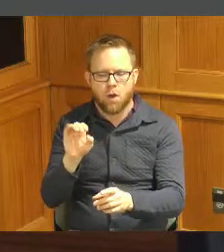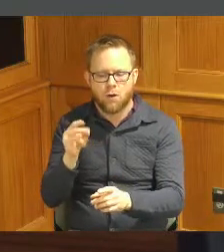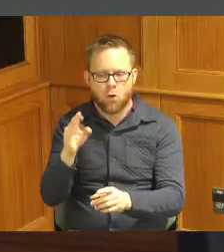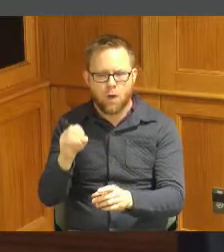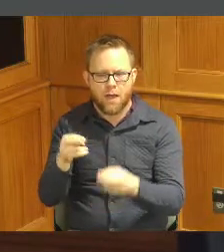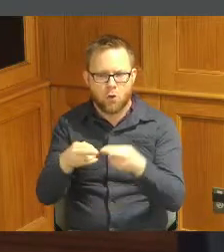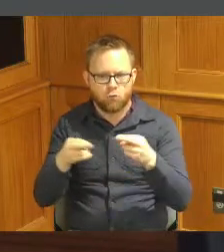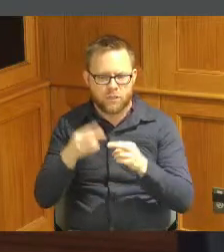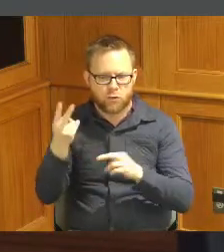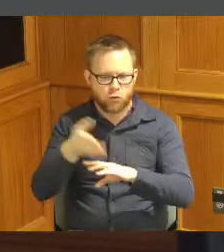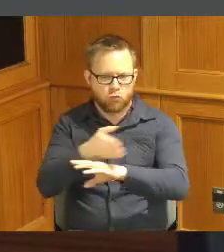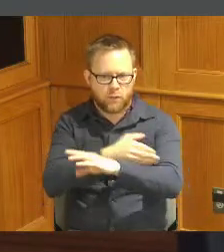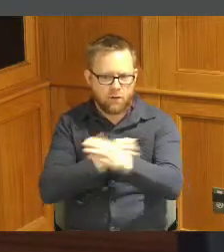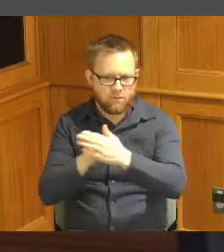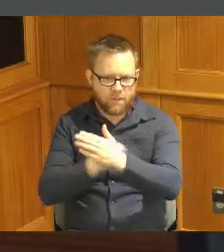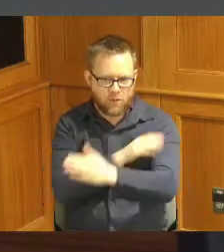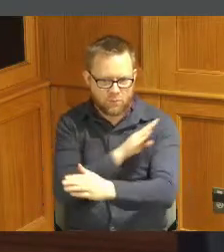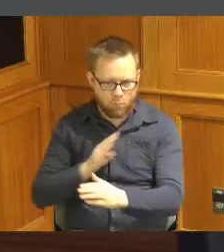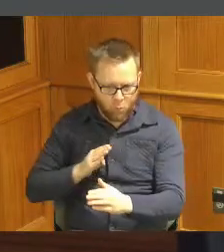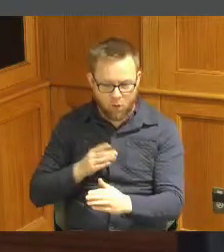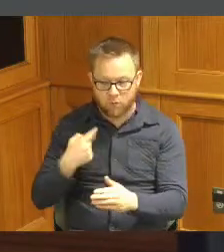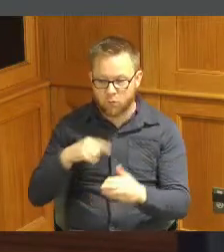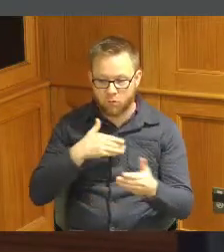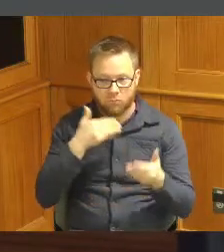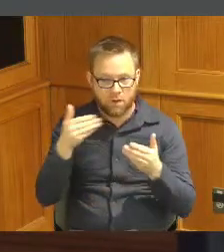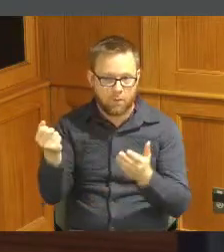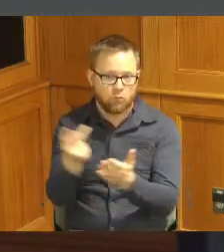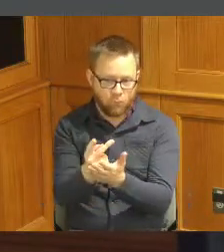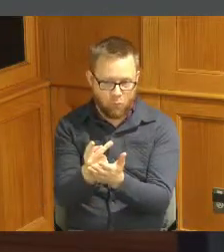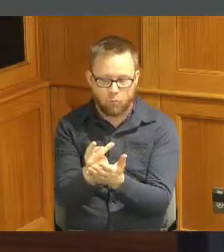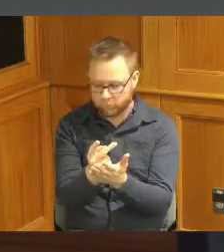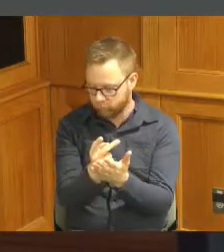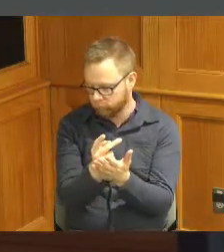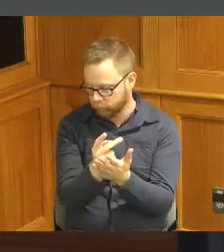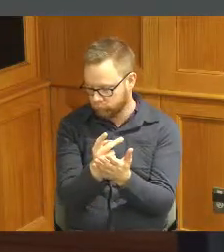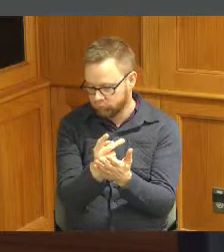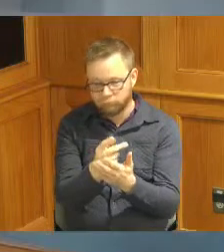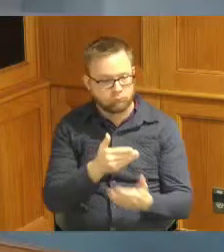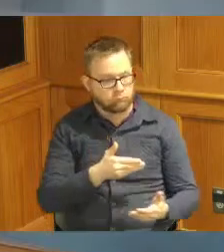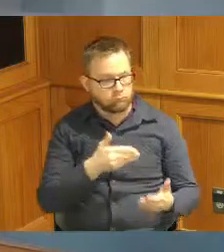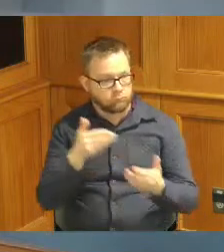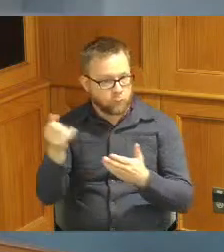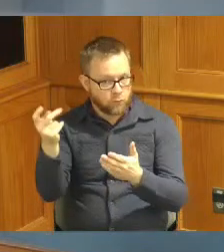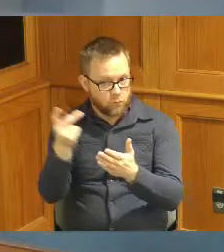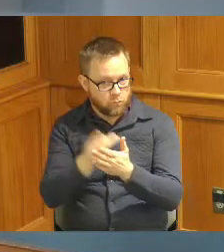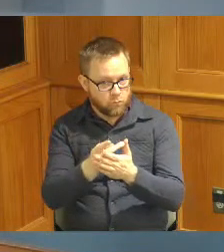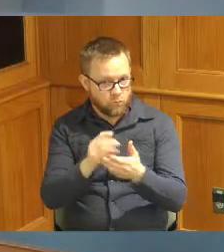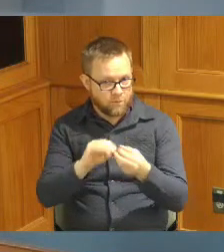Foundation board the Administration recommends approval I make a motion to approve by lead number